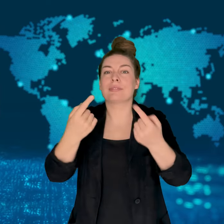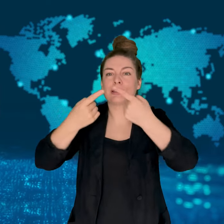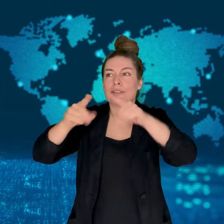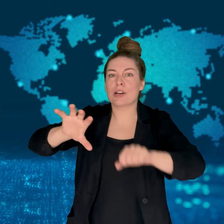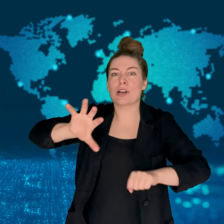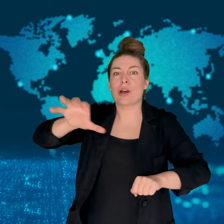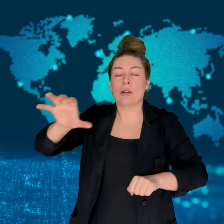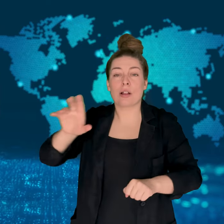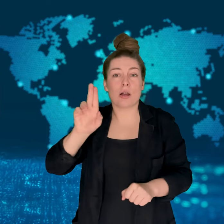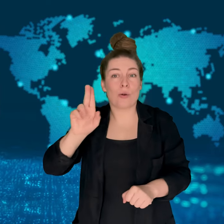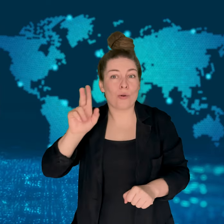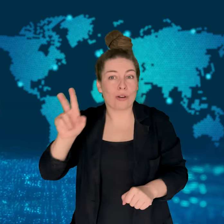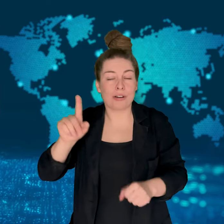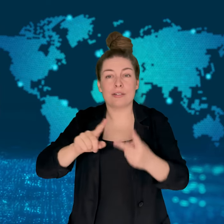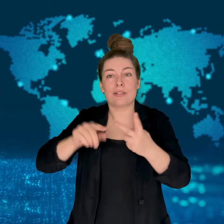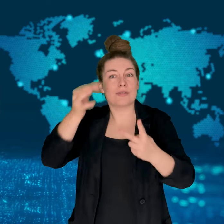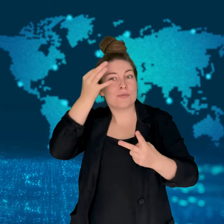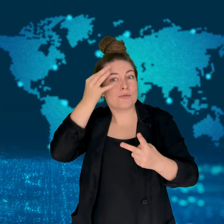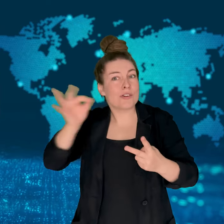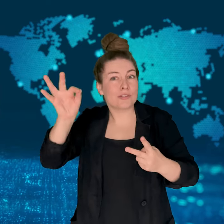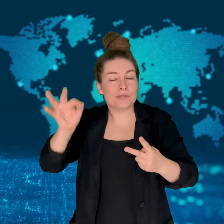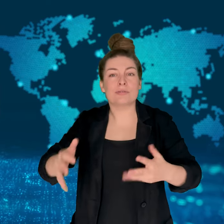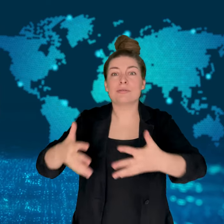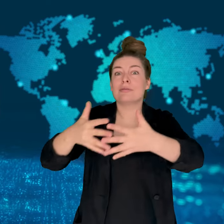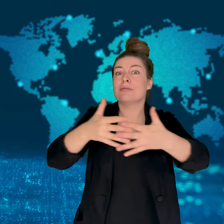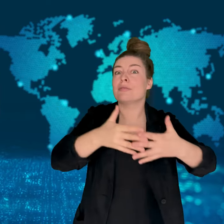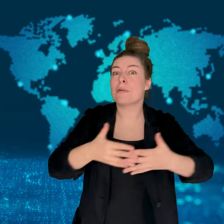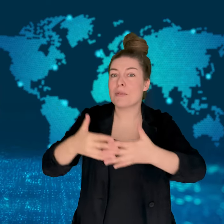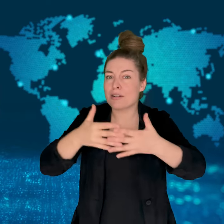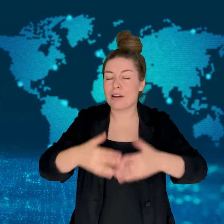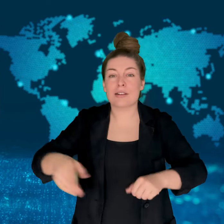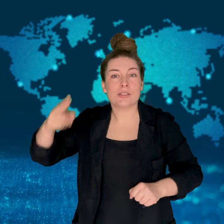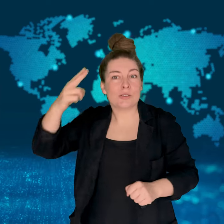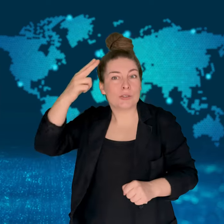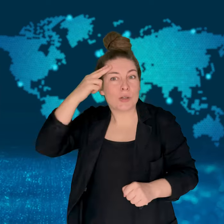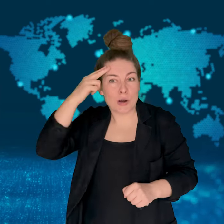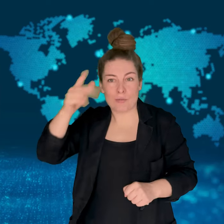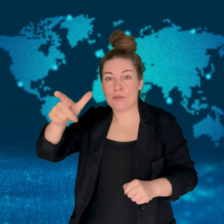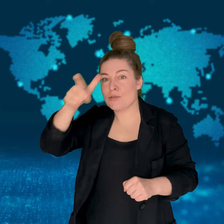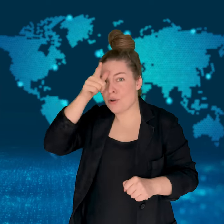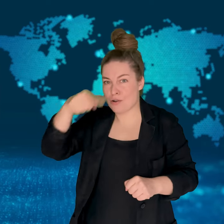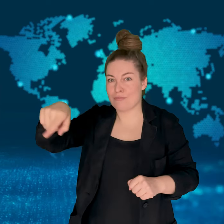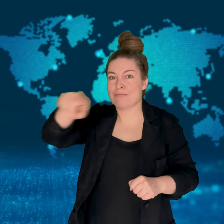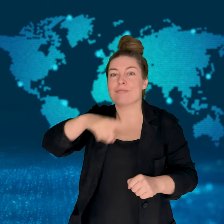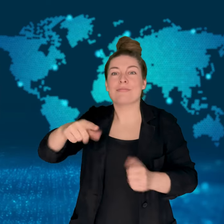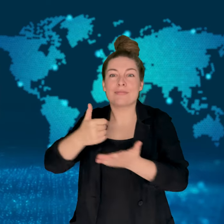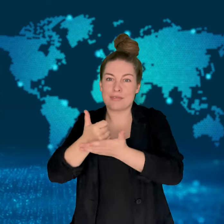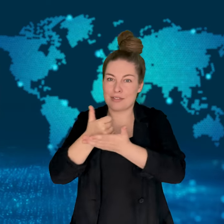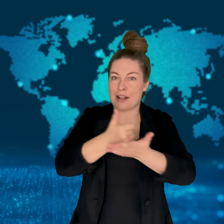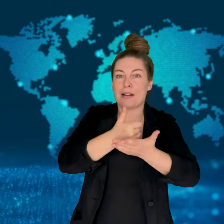Other countries also helped Israel down the missiles, including